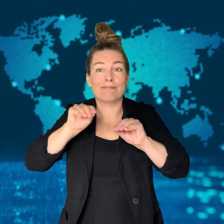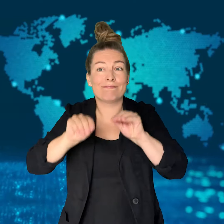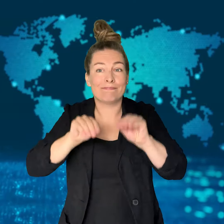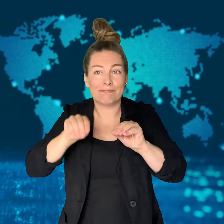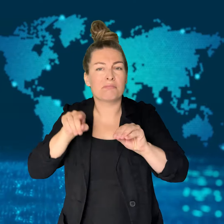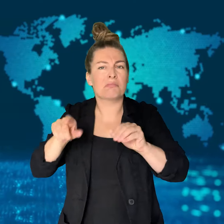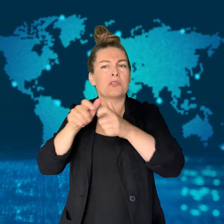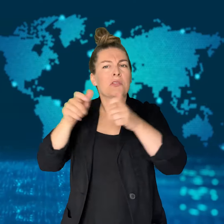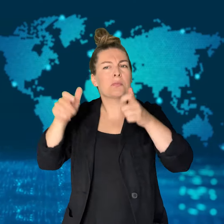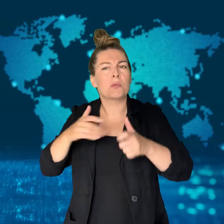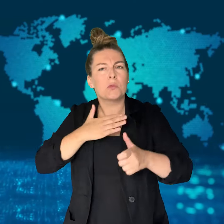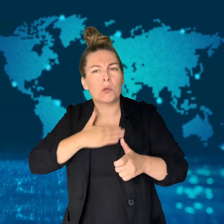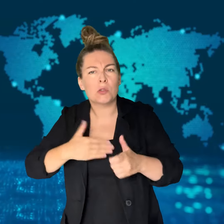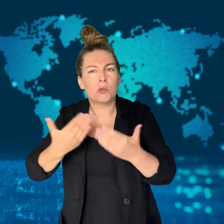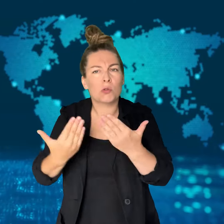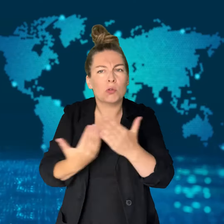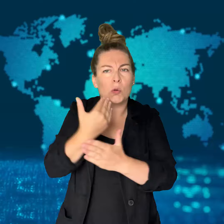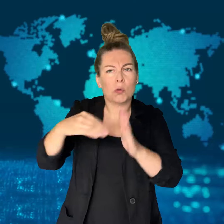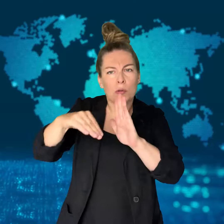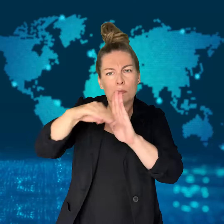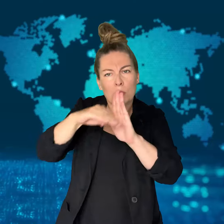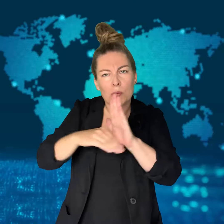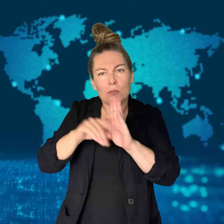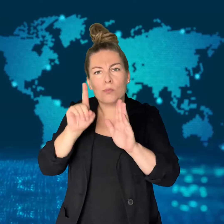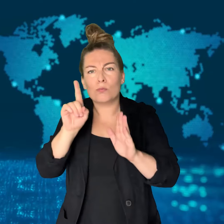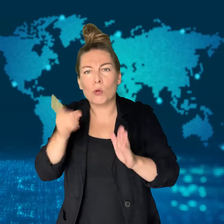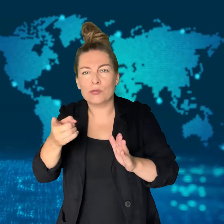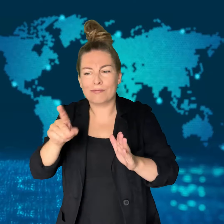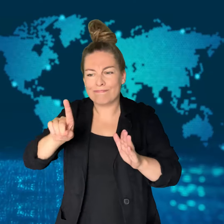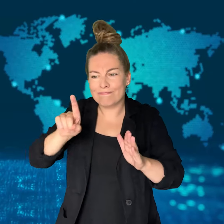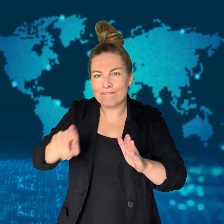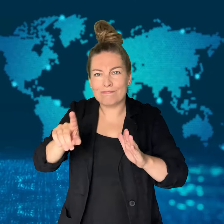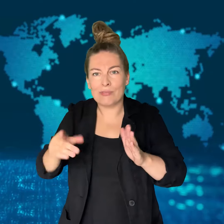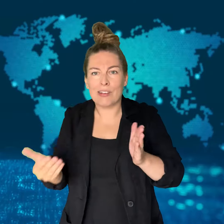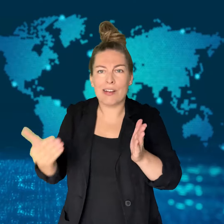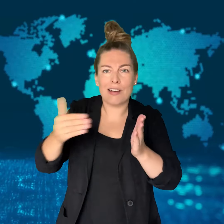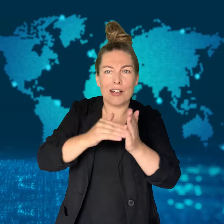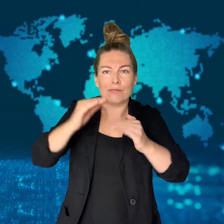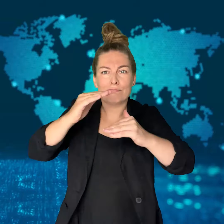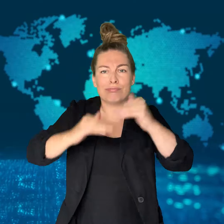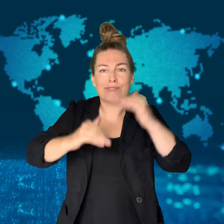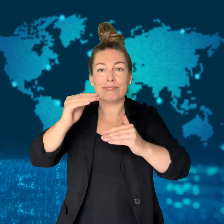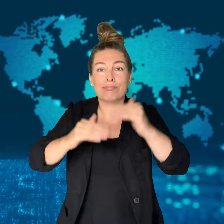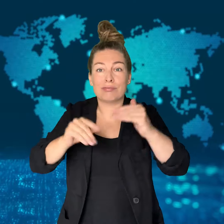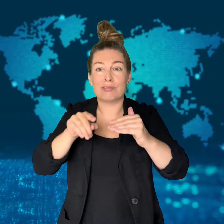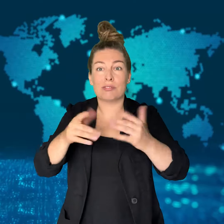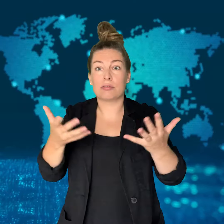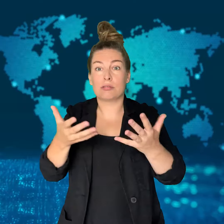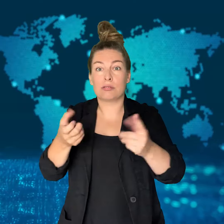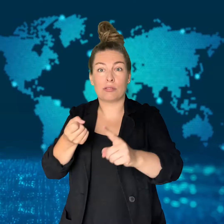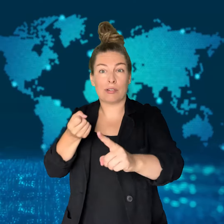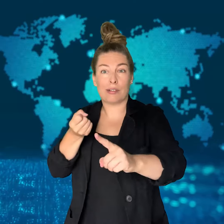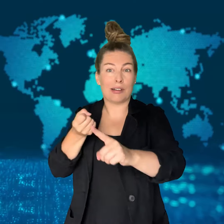it affected almost 8.5 million Microsoft devices.